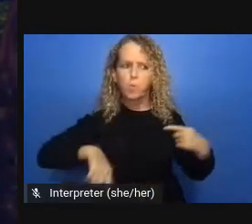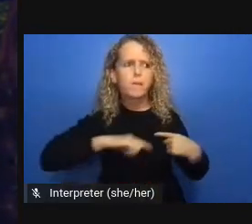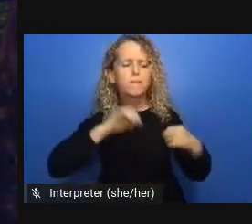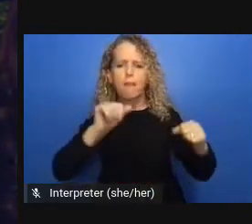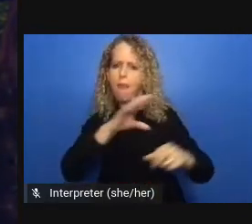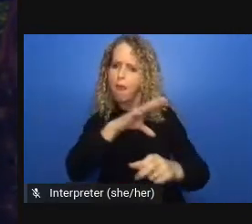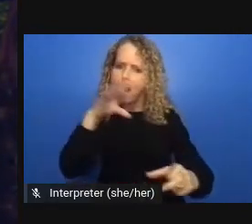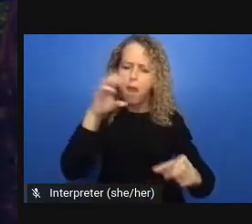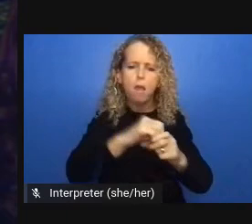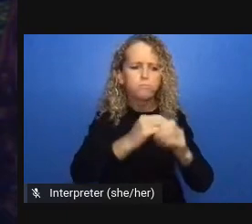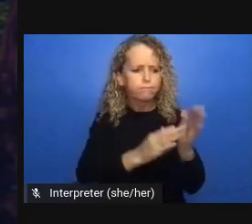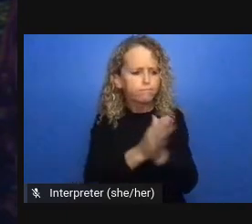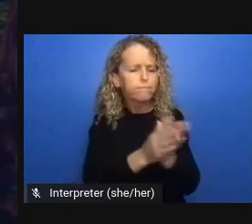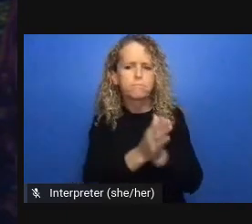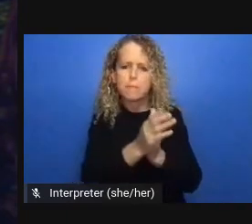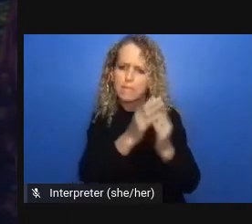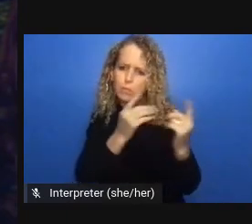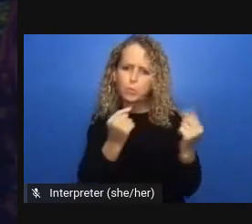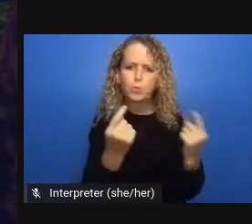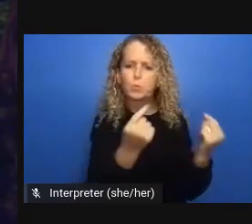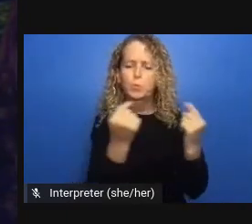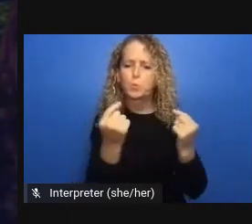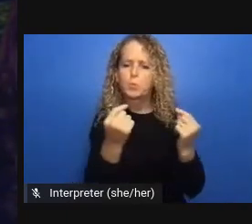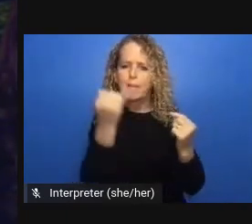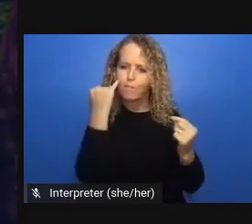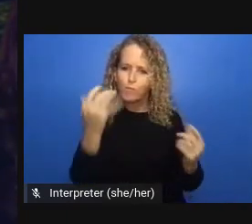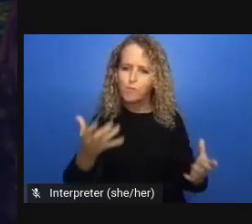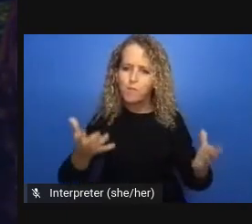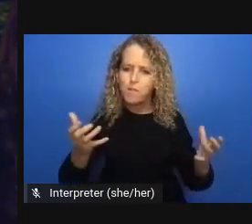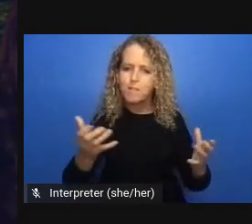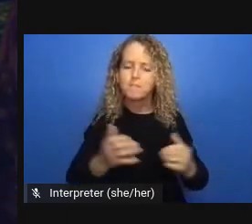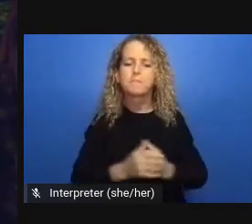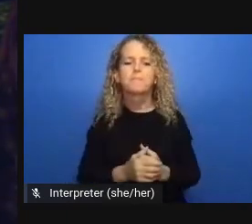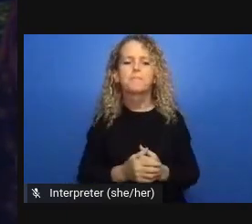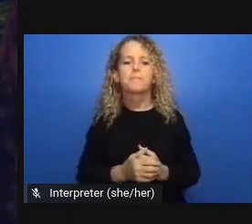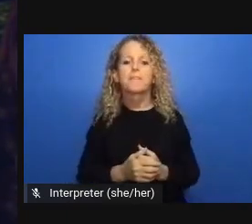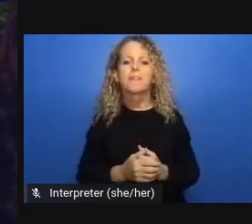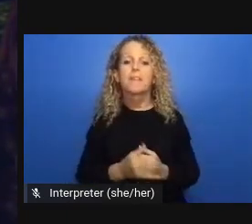the pandemic would not have been the challenge that it has nor would have other crisis being